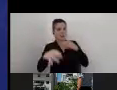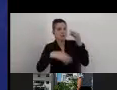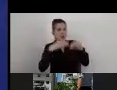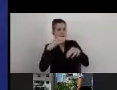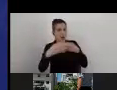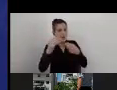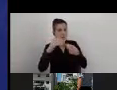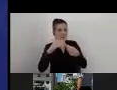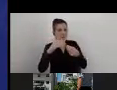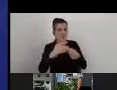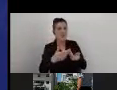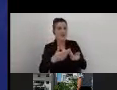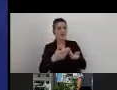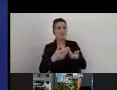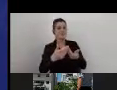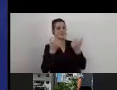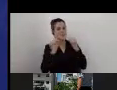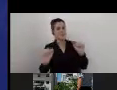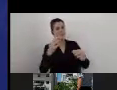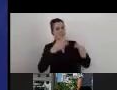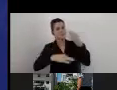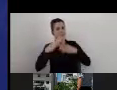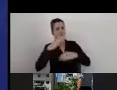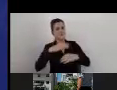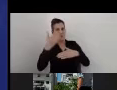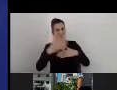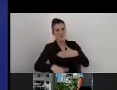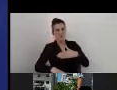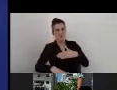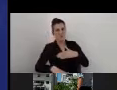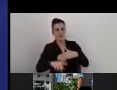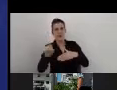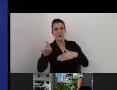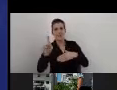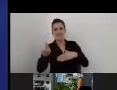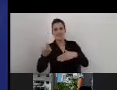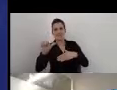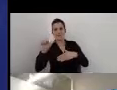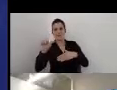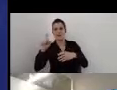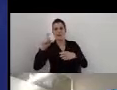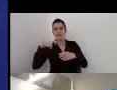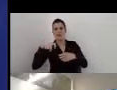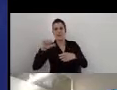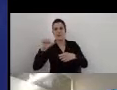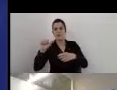feel free to ask in the Q&A, and thank you once again for our acessibility accommodation, for